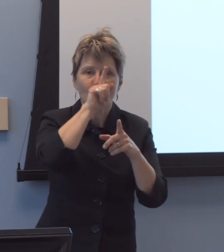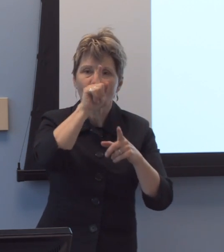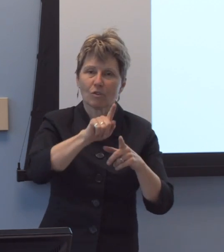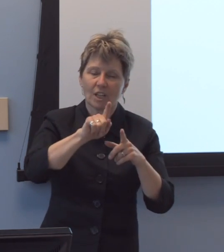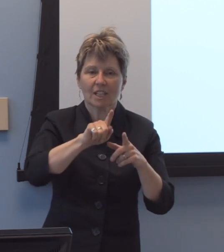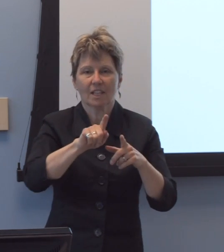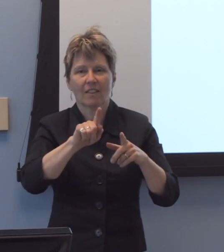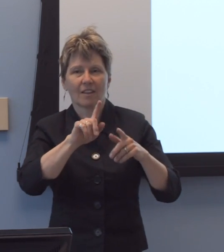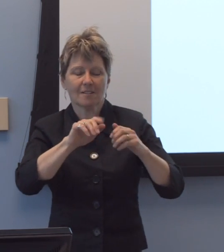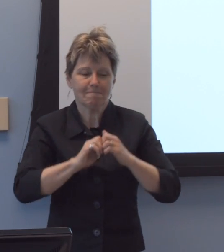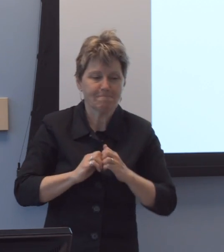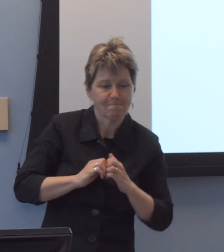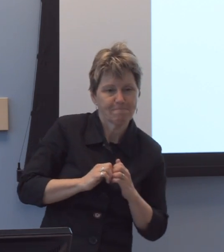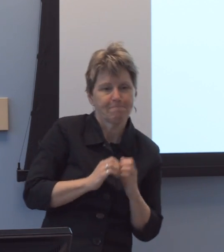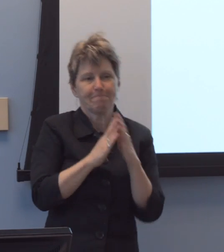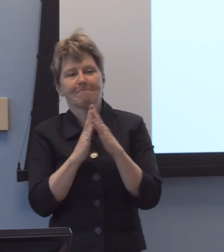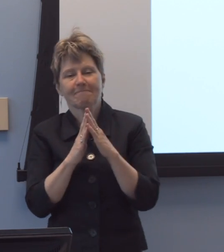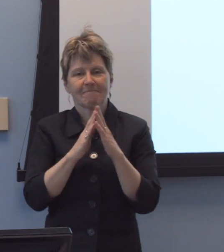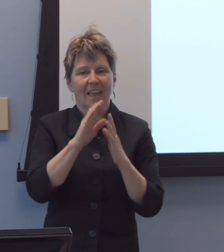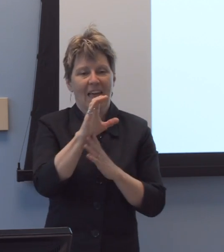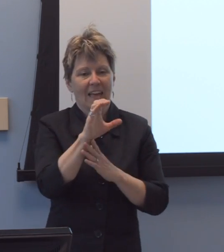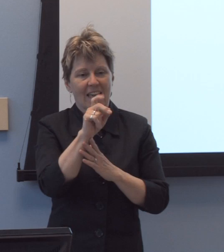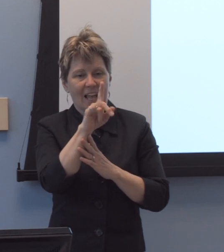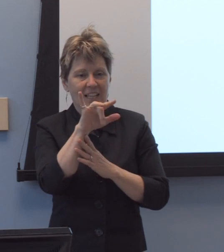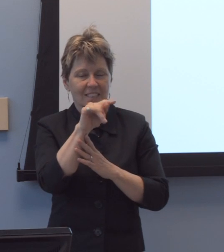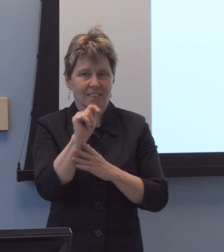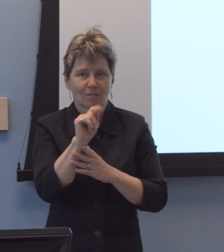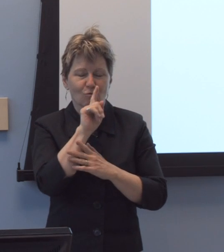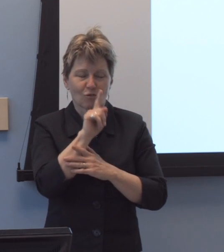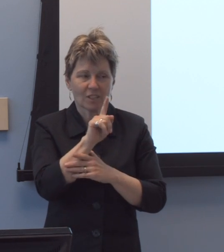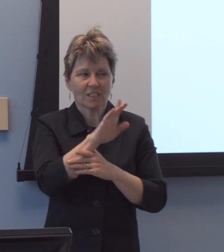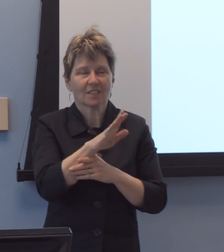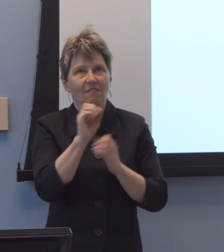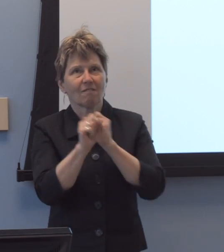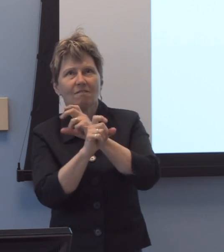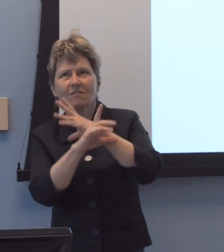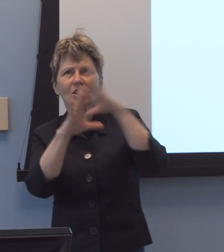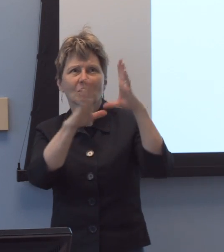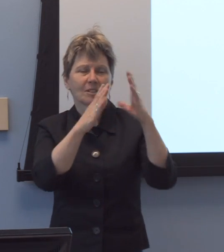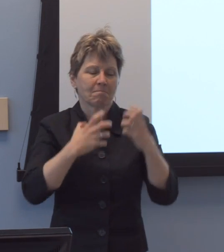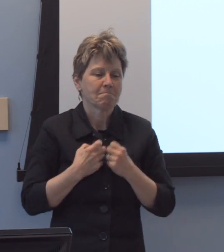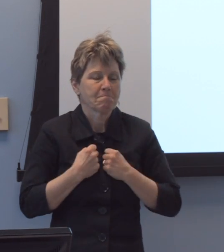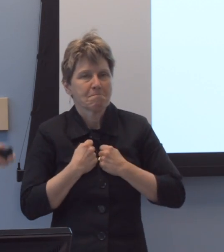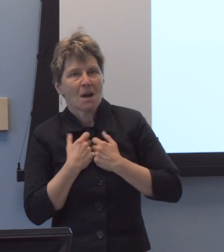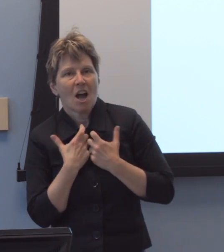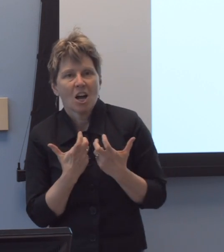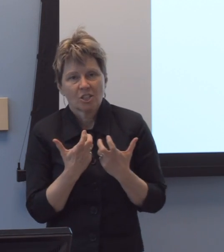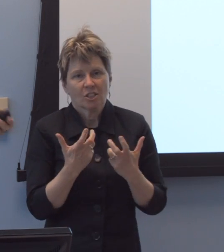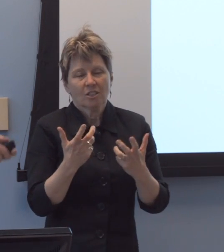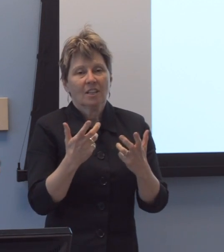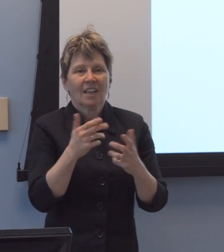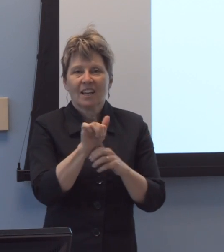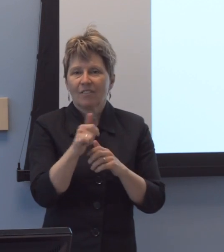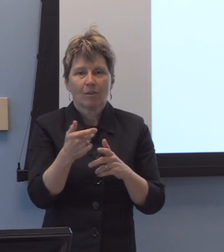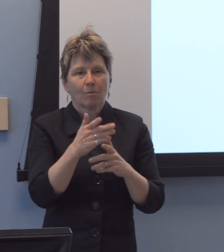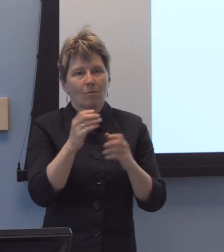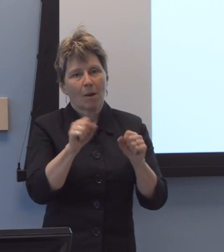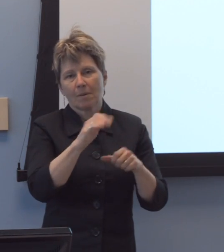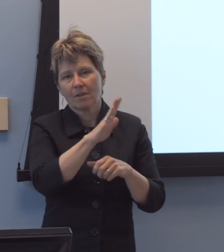and really his unrelenting dedication and passion, and any of you who ever, probably never had the experience